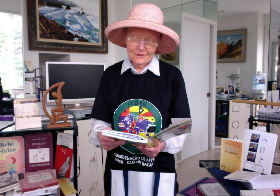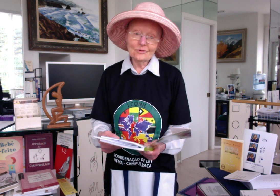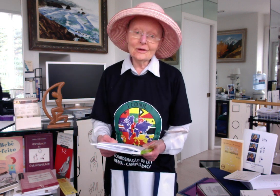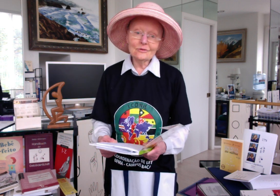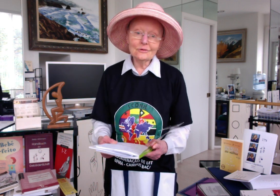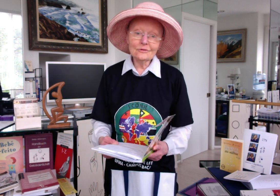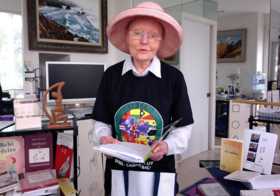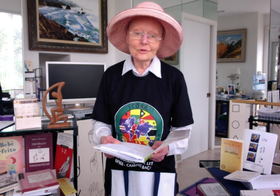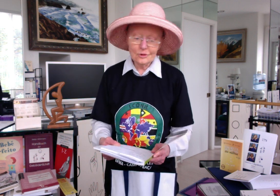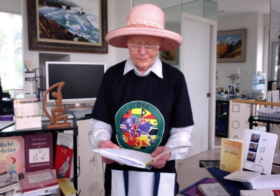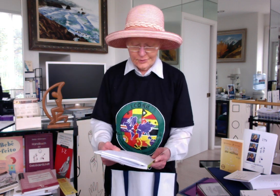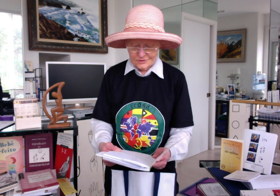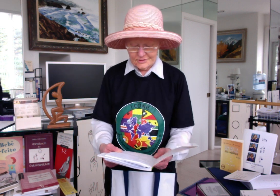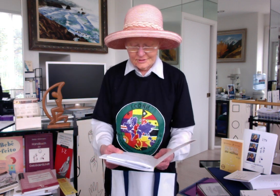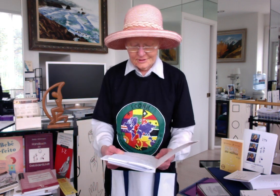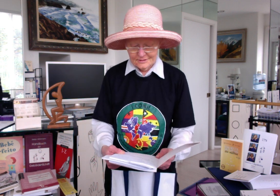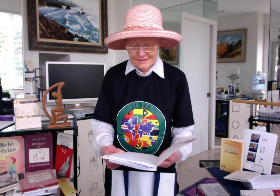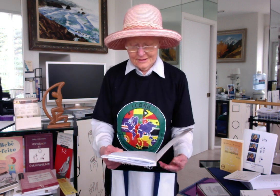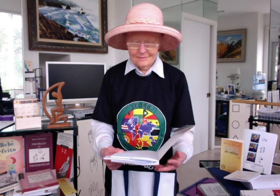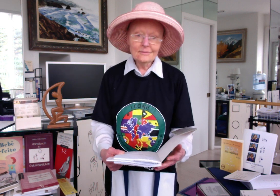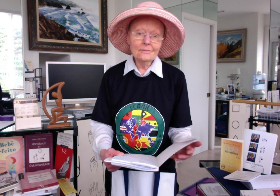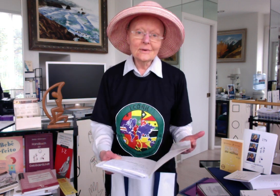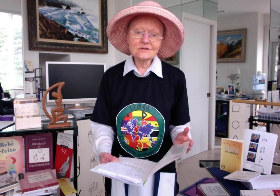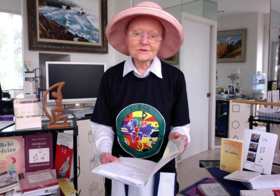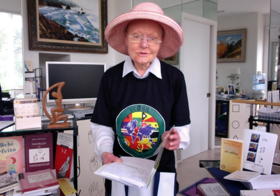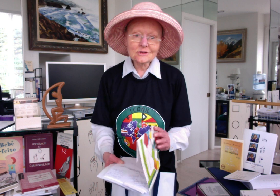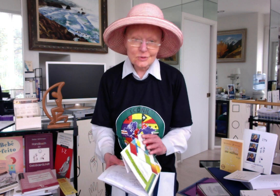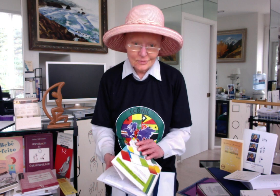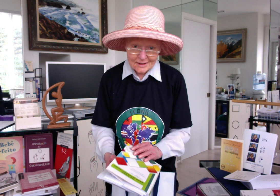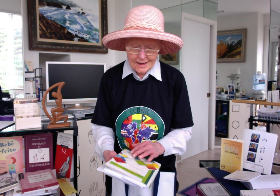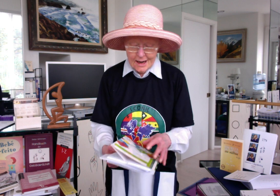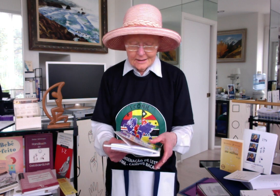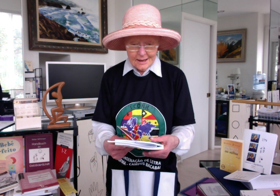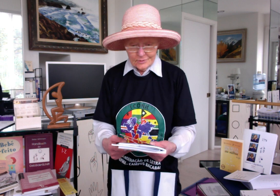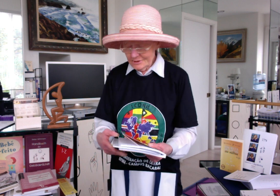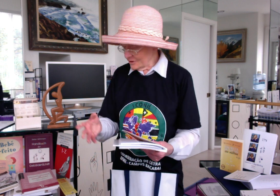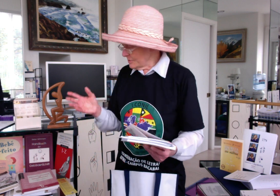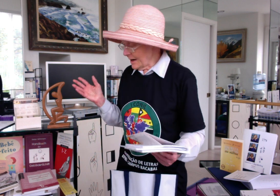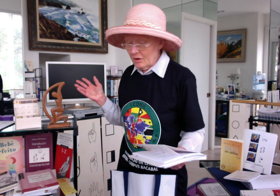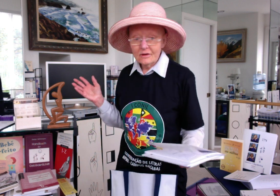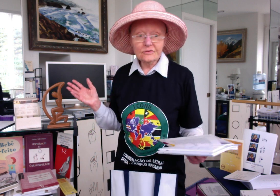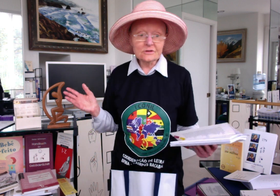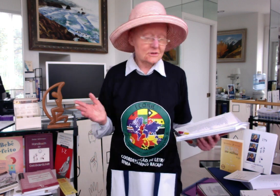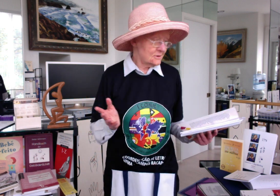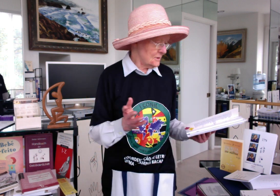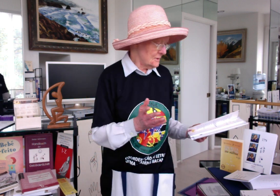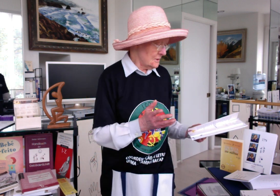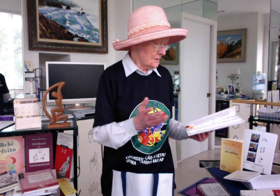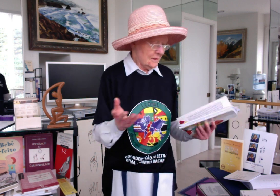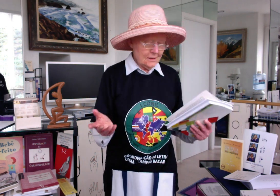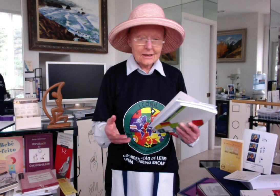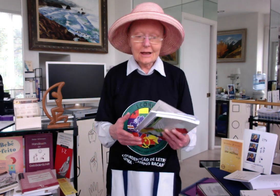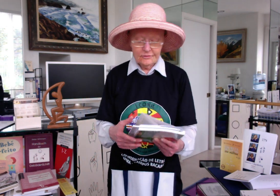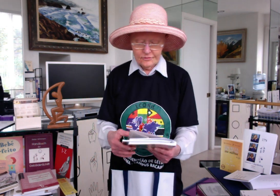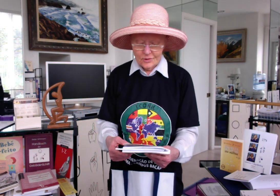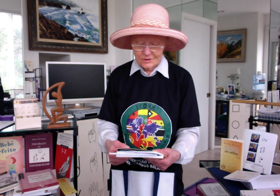grateful for your personal messages to me. Now this is my office in California